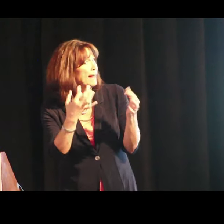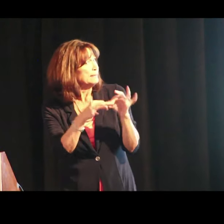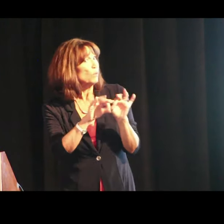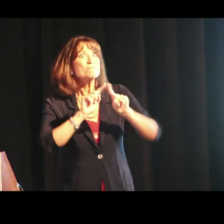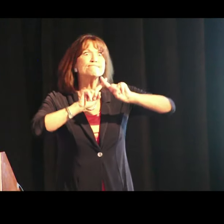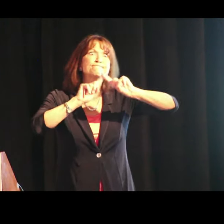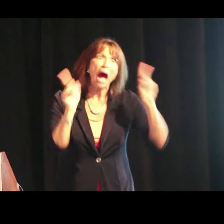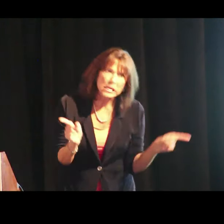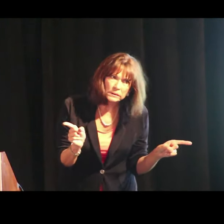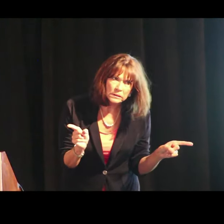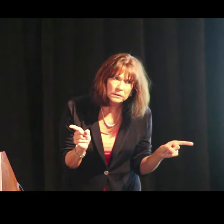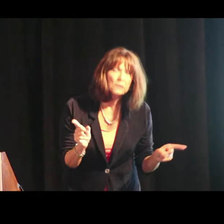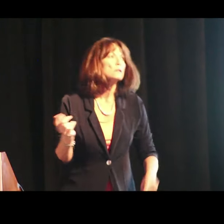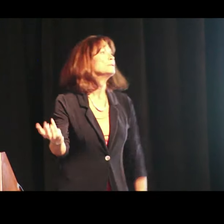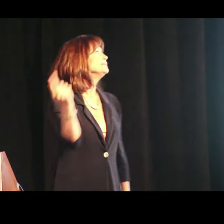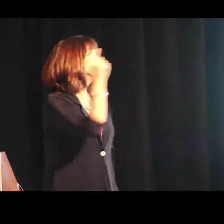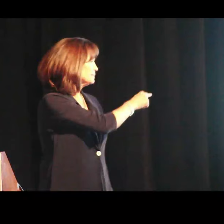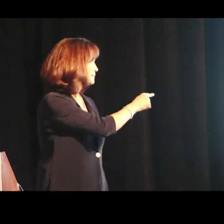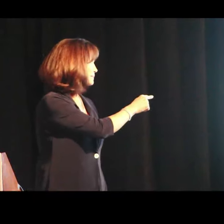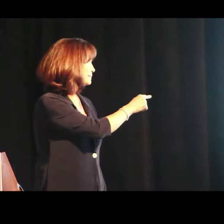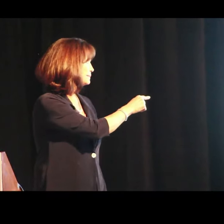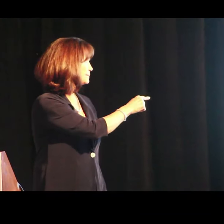yes, it is important.